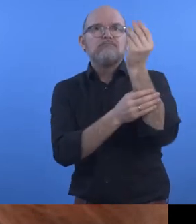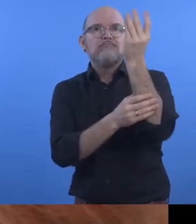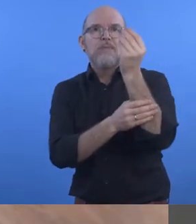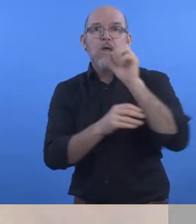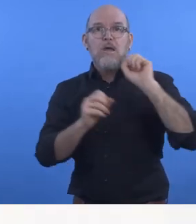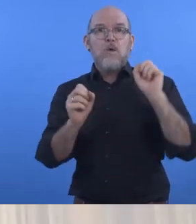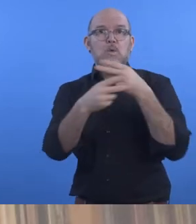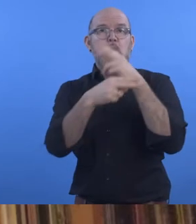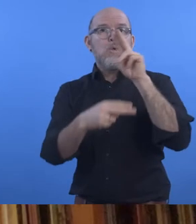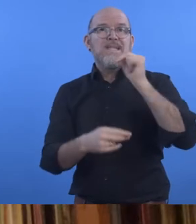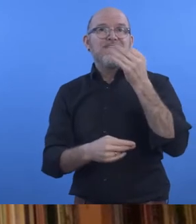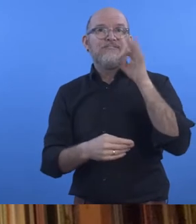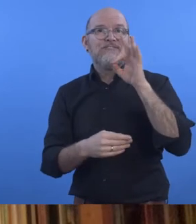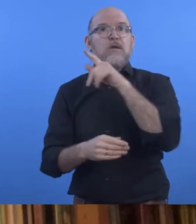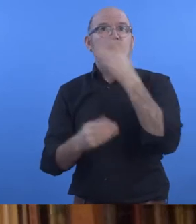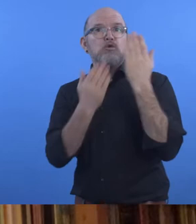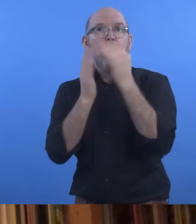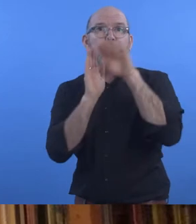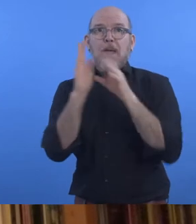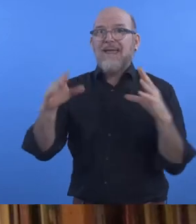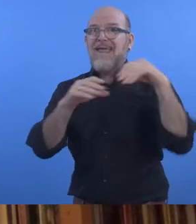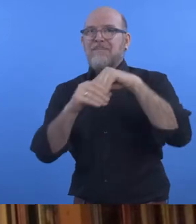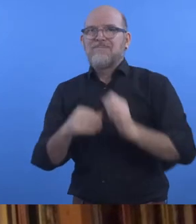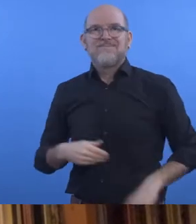David Banes: "Global Symbols are so proud to be an Awardee